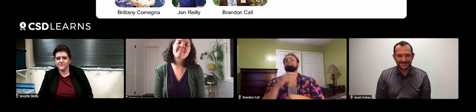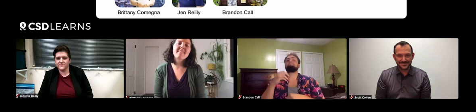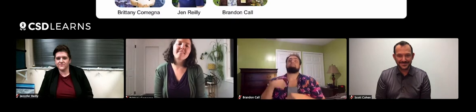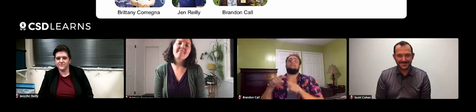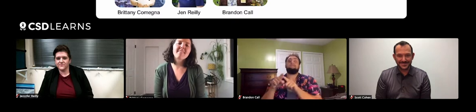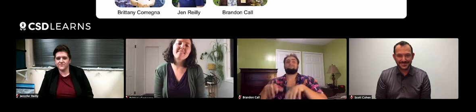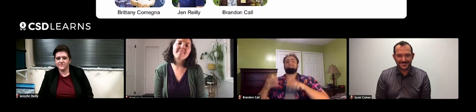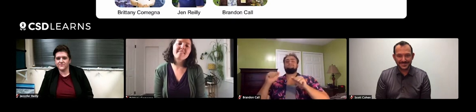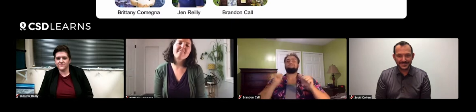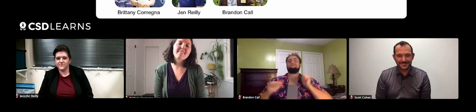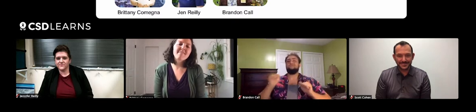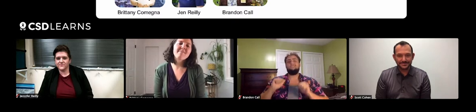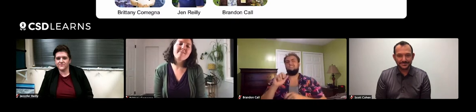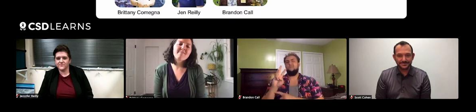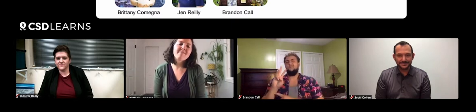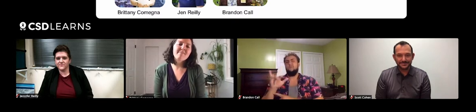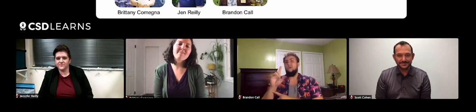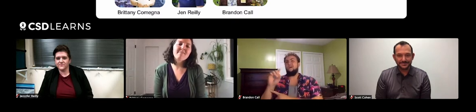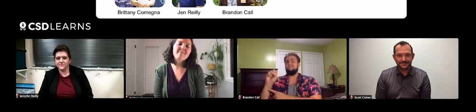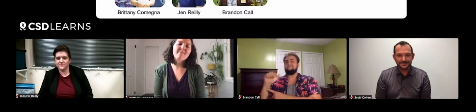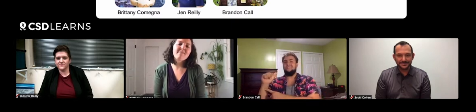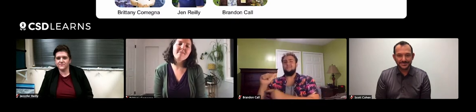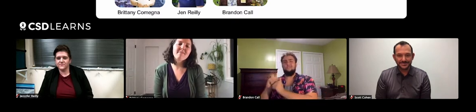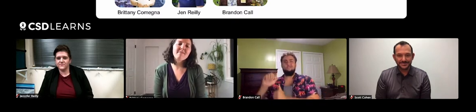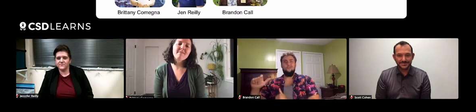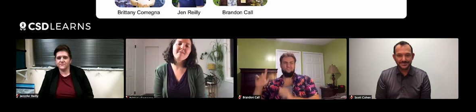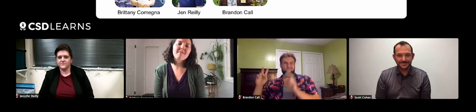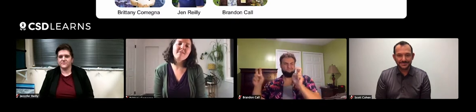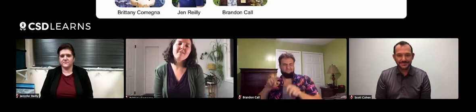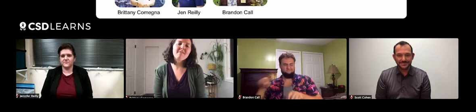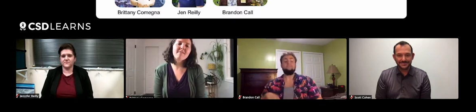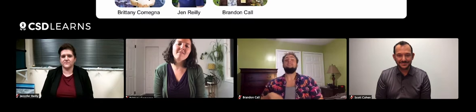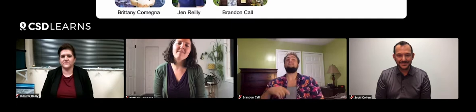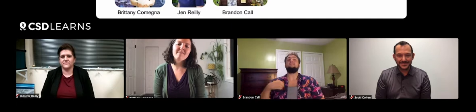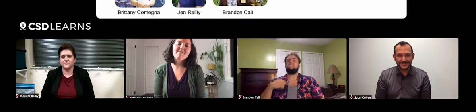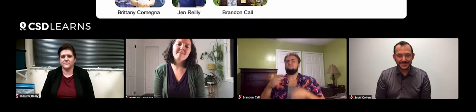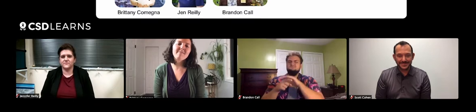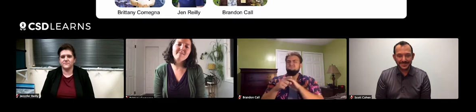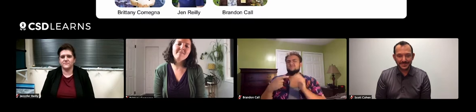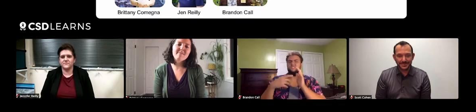I also host a show called "Wild Saga with Call". I go out in the wild,